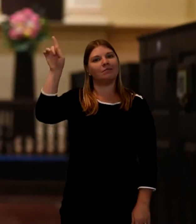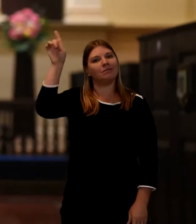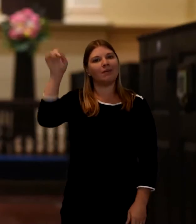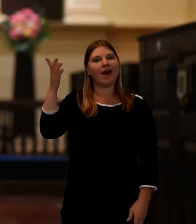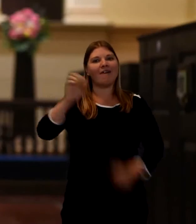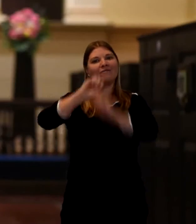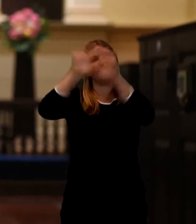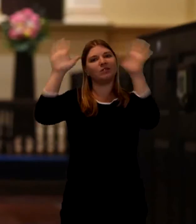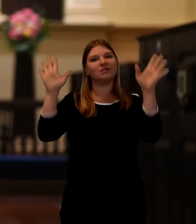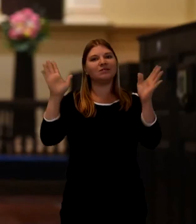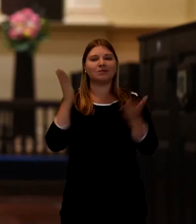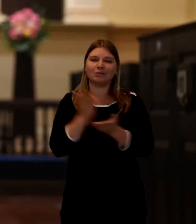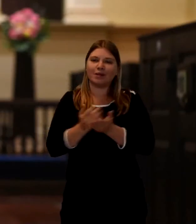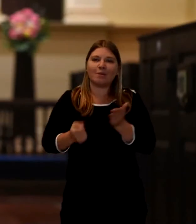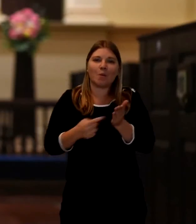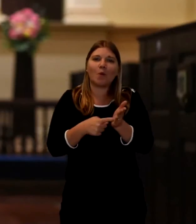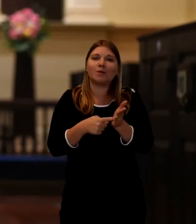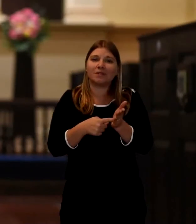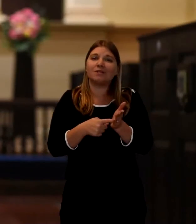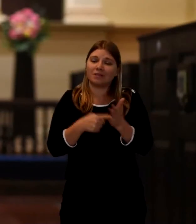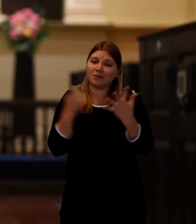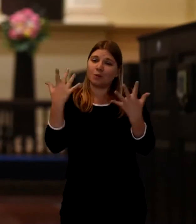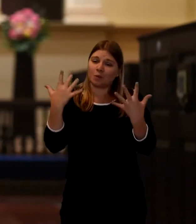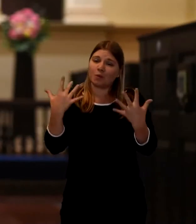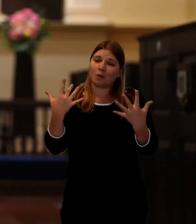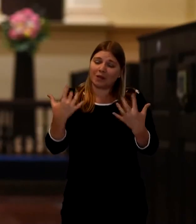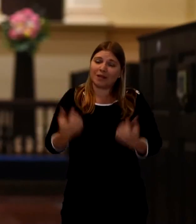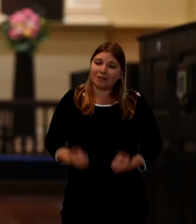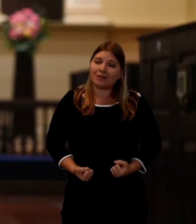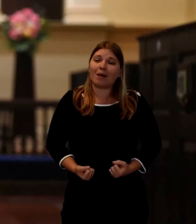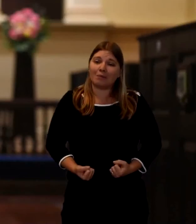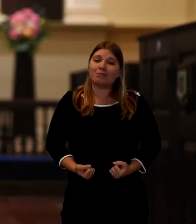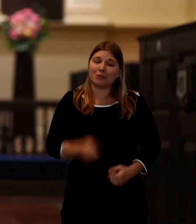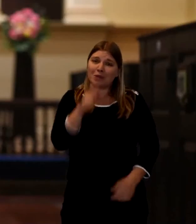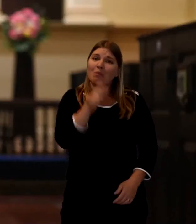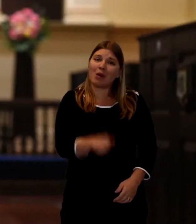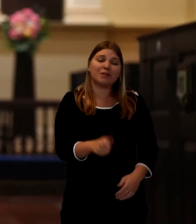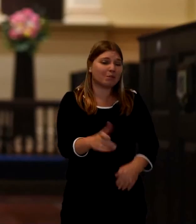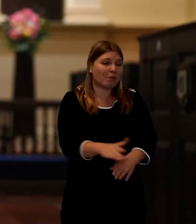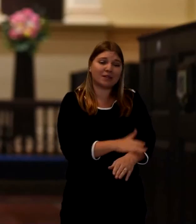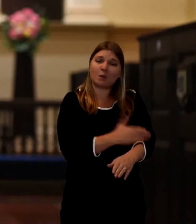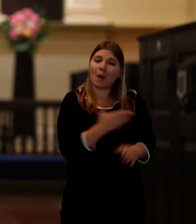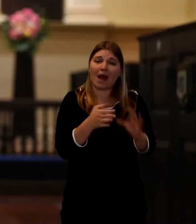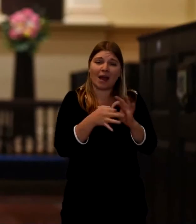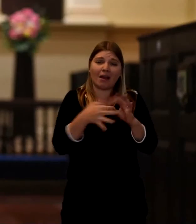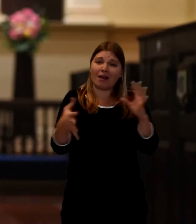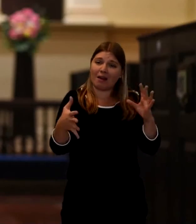And I find it's always important in the service to acknowledge that. And to say they've gone from you now.